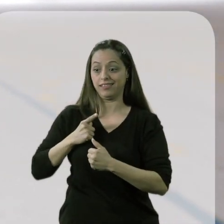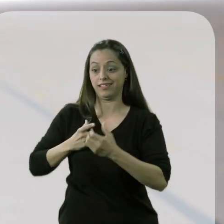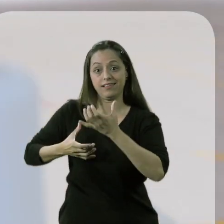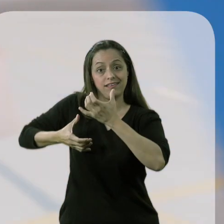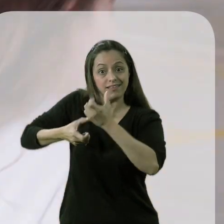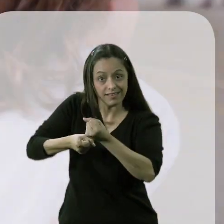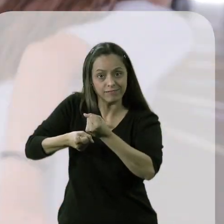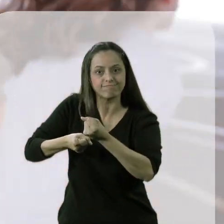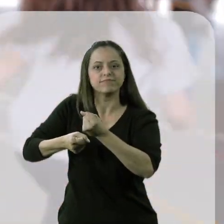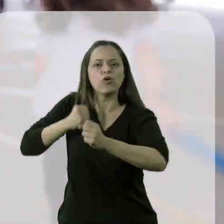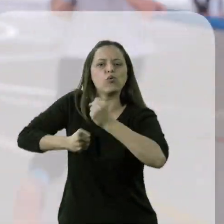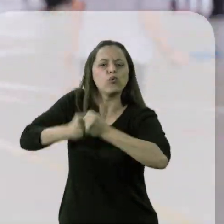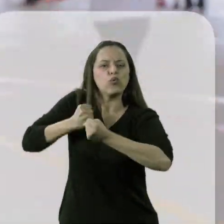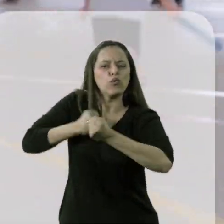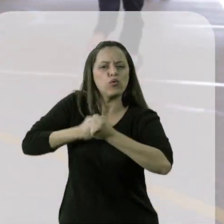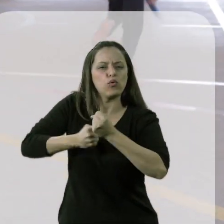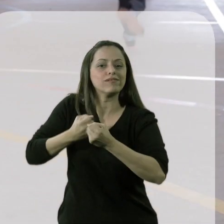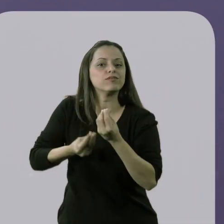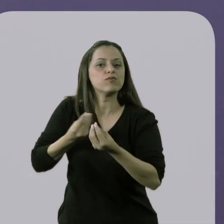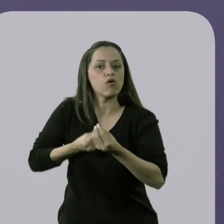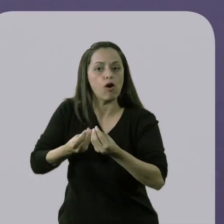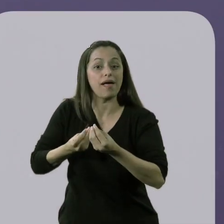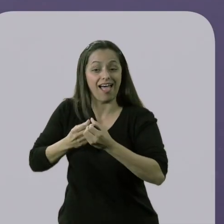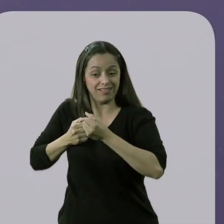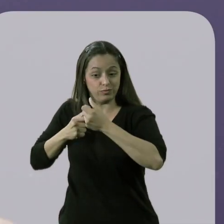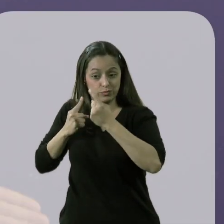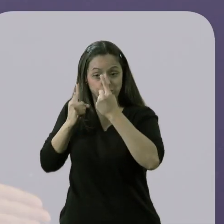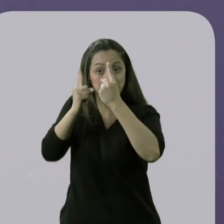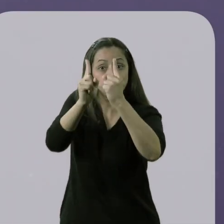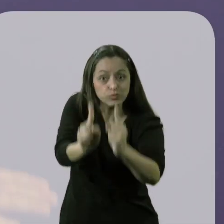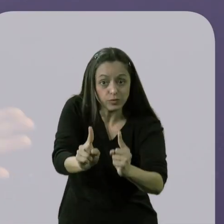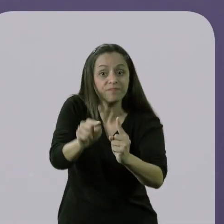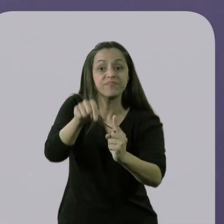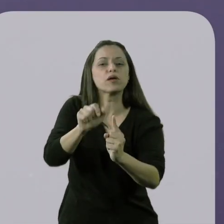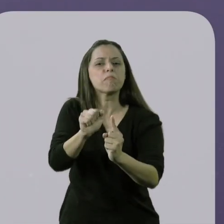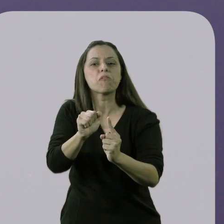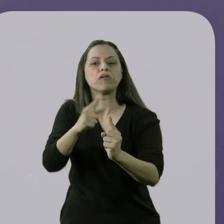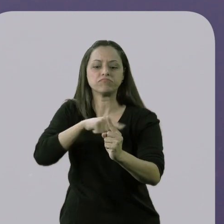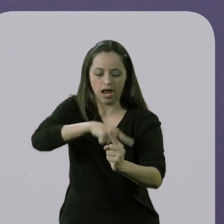Each student will hold at one end of the stick and they run the race to a certain location,